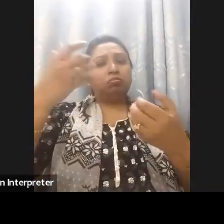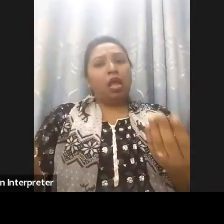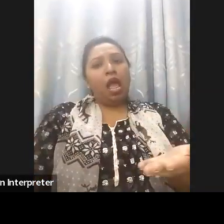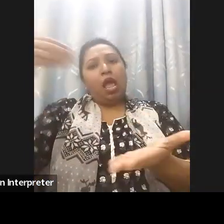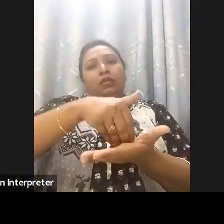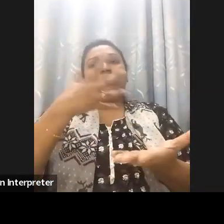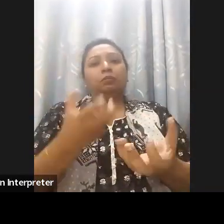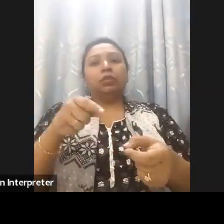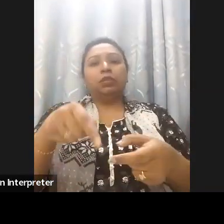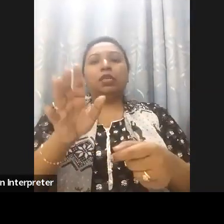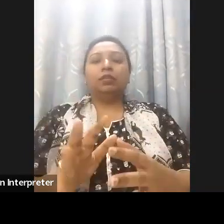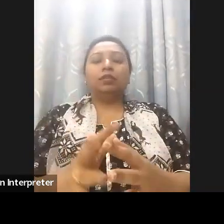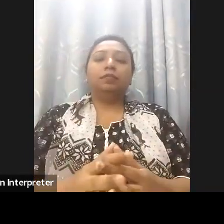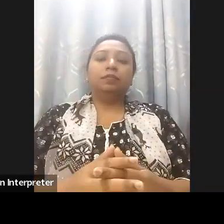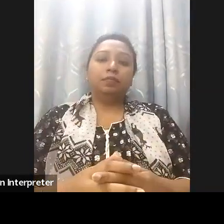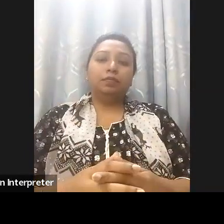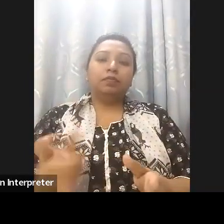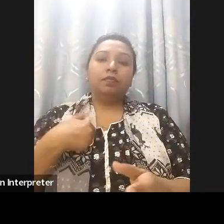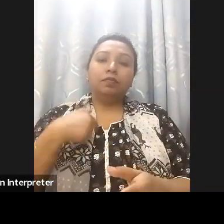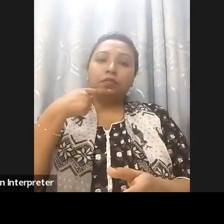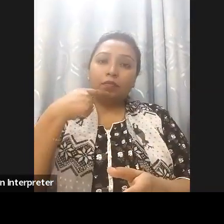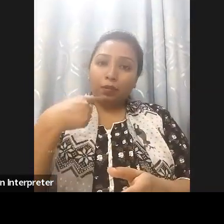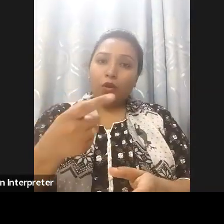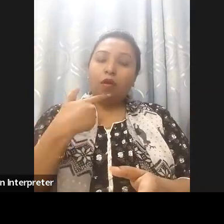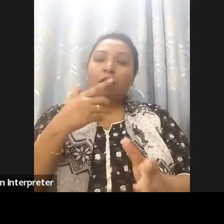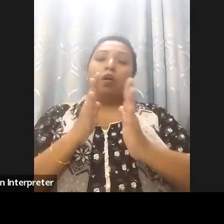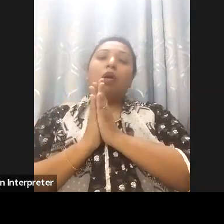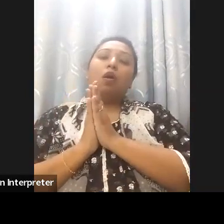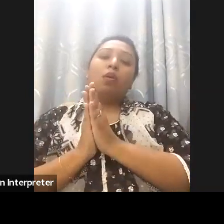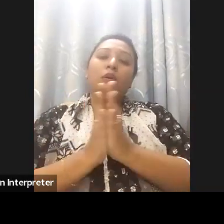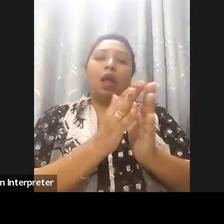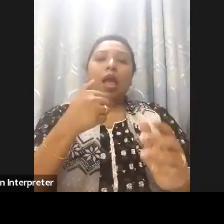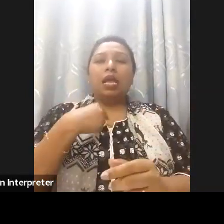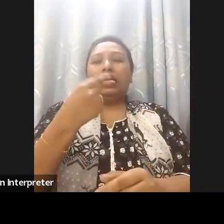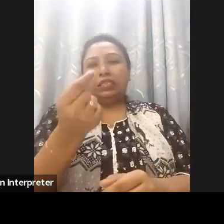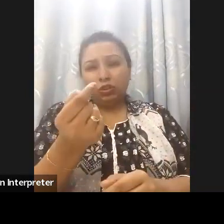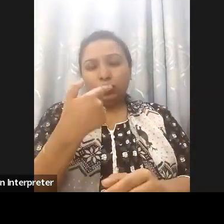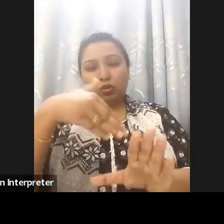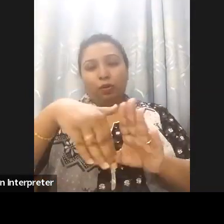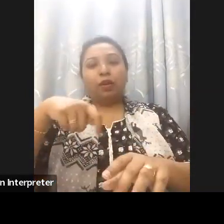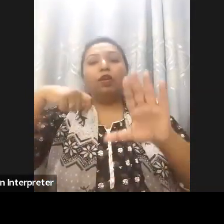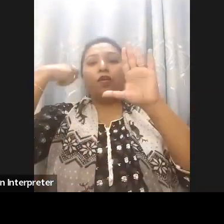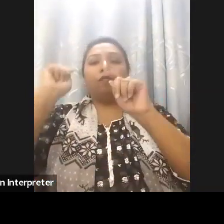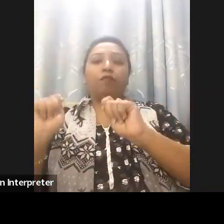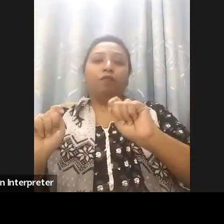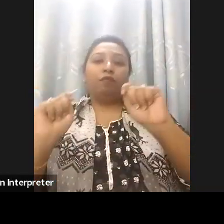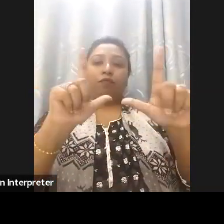I would like to request organizer moderator, if you allow me to play a video